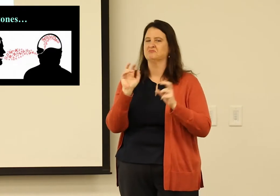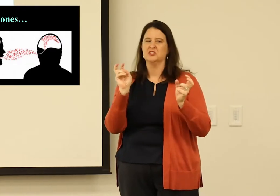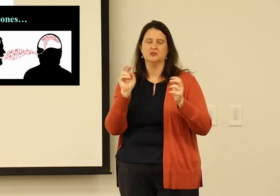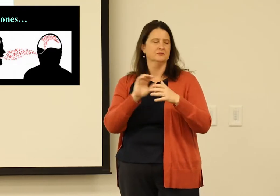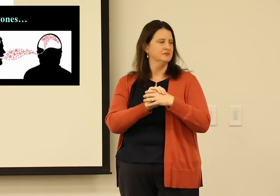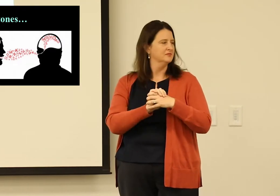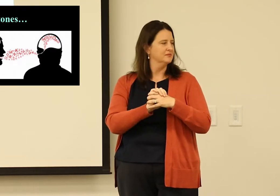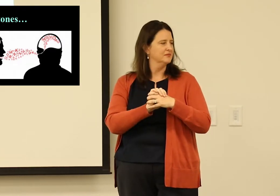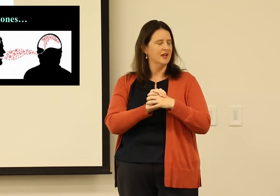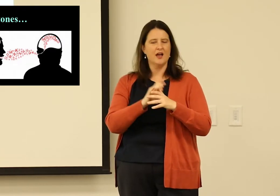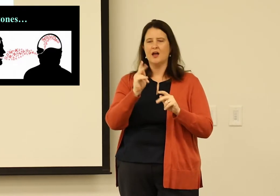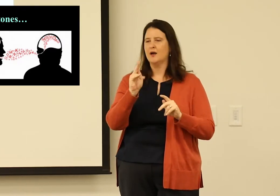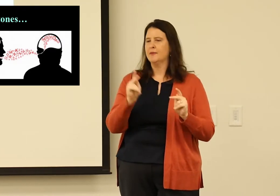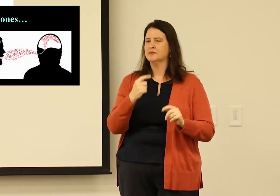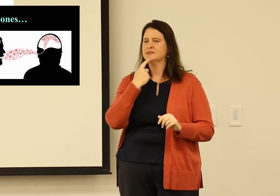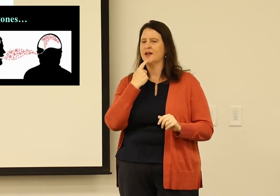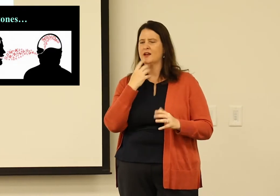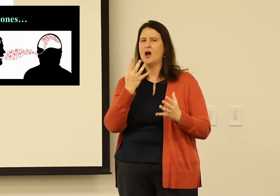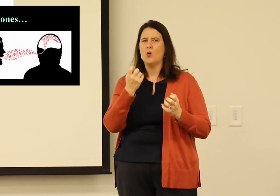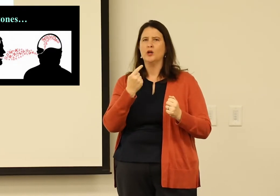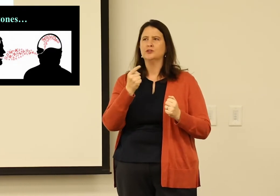Now, I was giving a presentation on a similar topic,